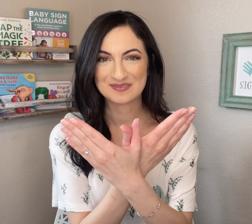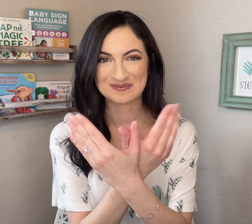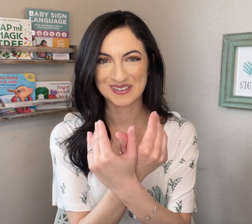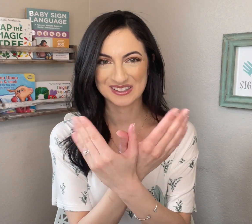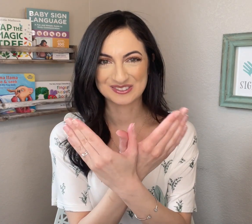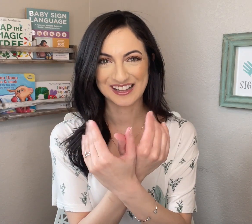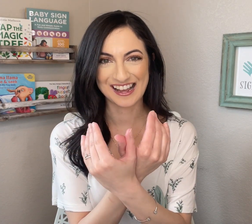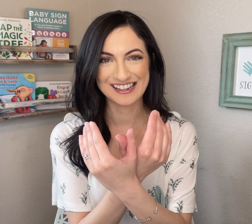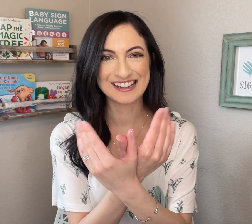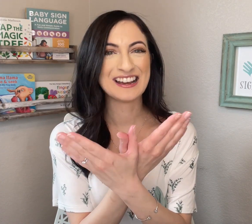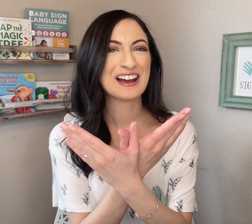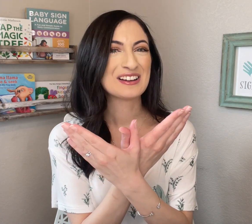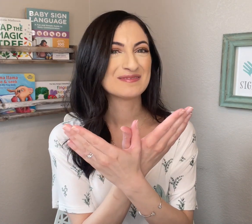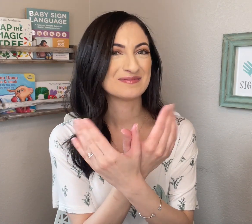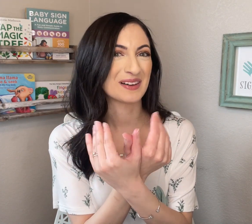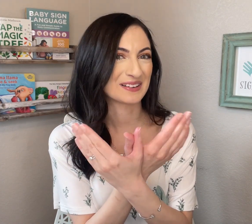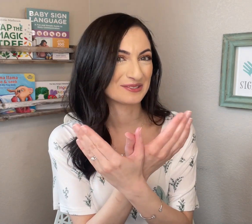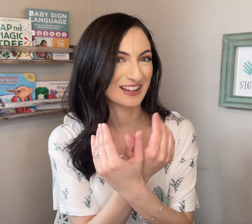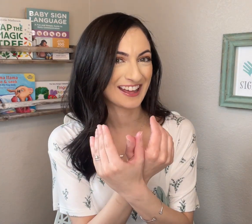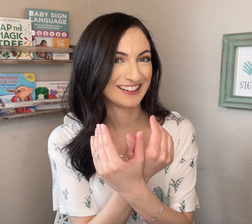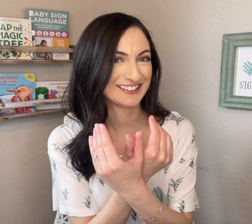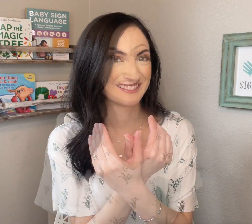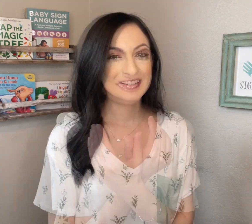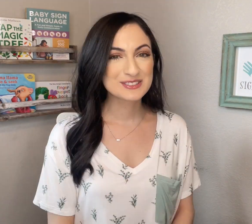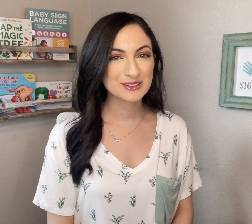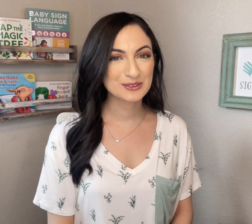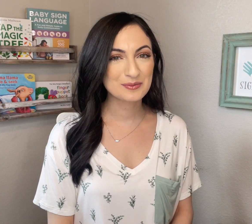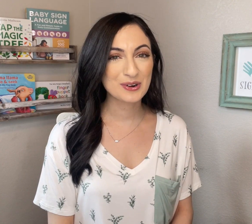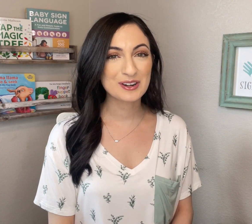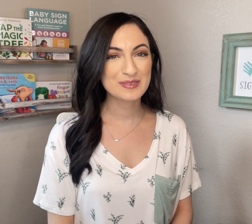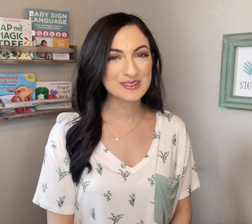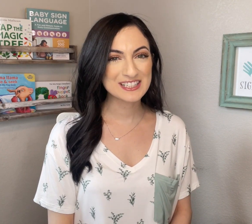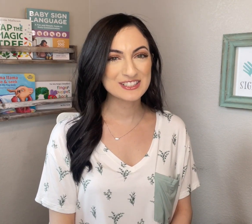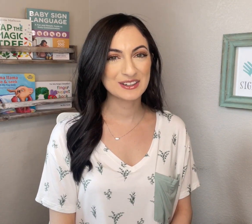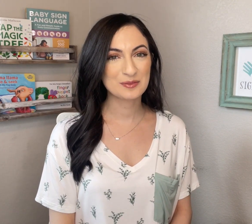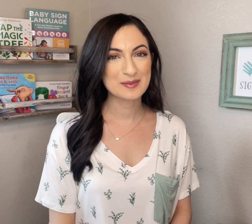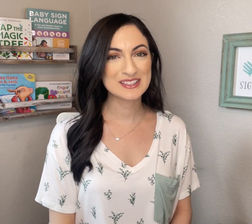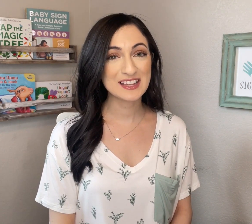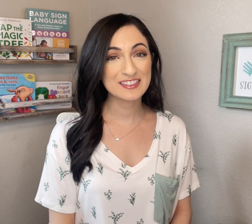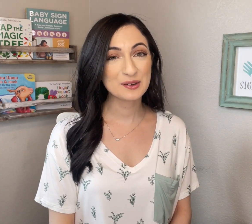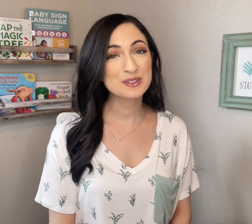BUTTERFLY. BUTTERFLY. To learn more about teaching your baby Sign Language,